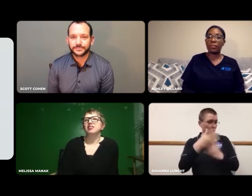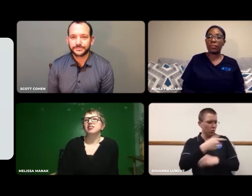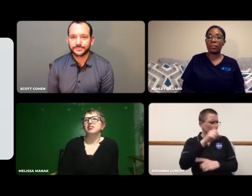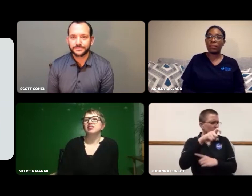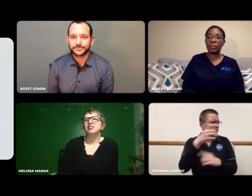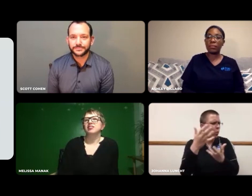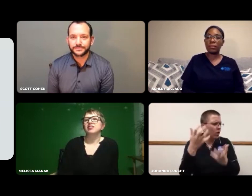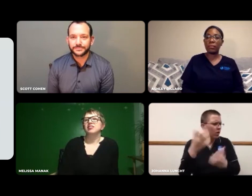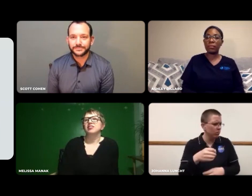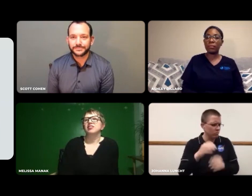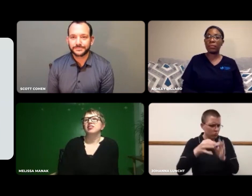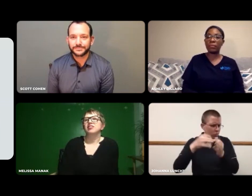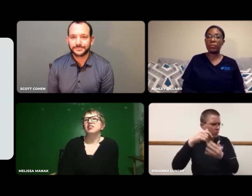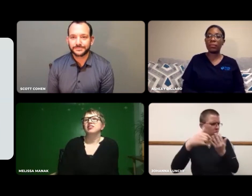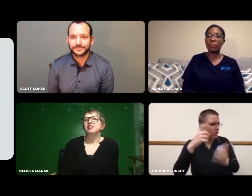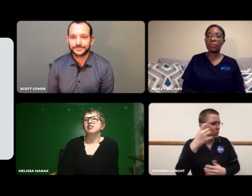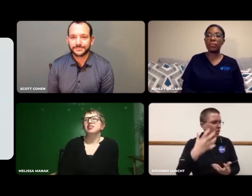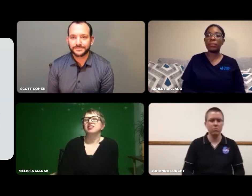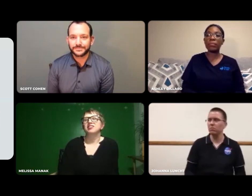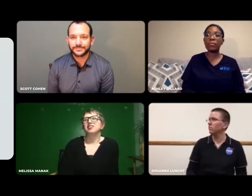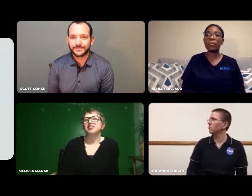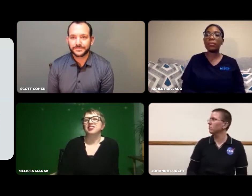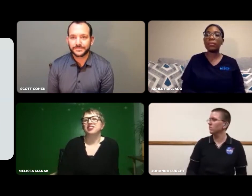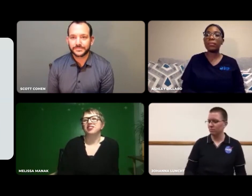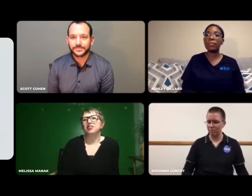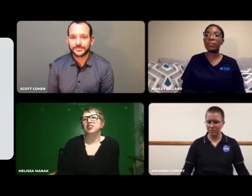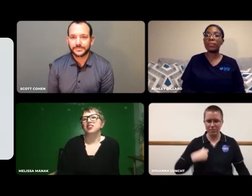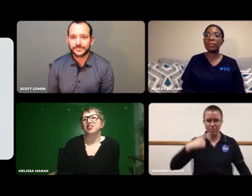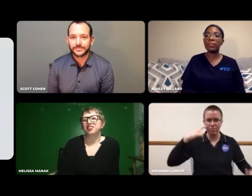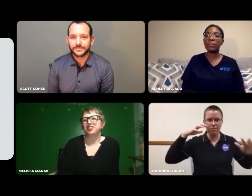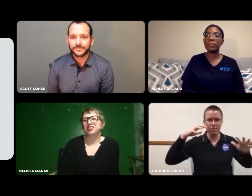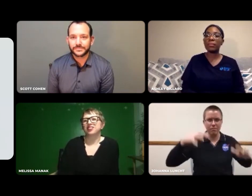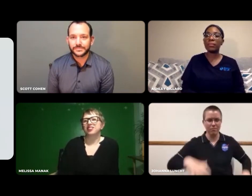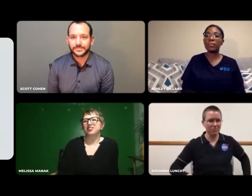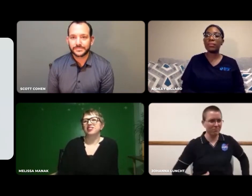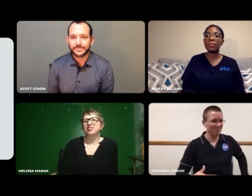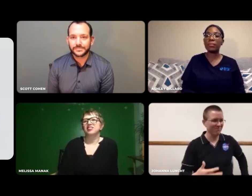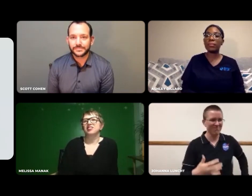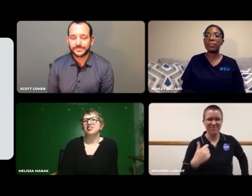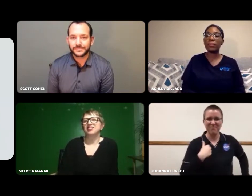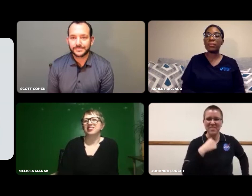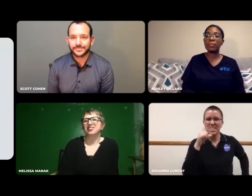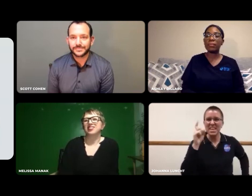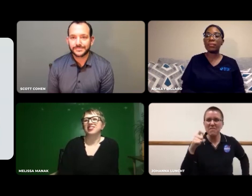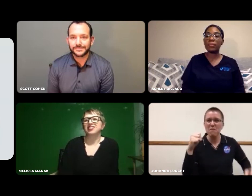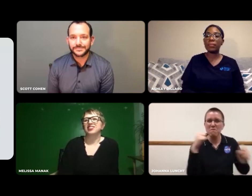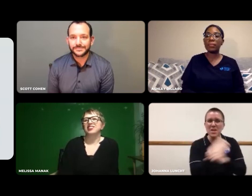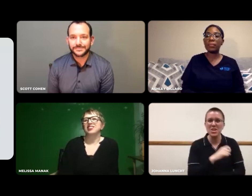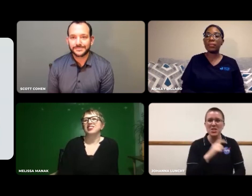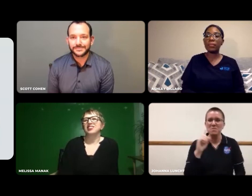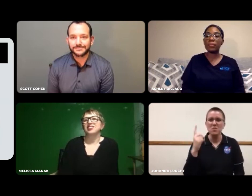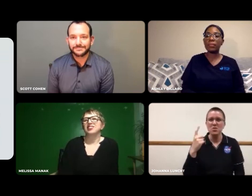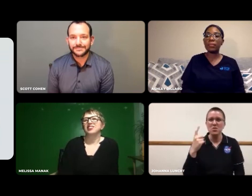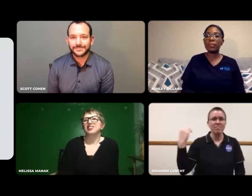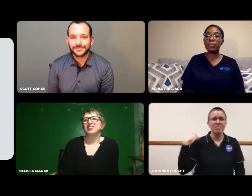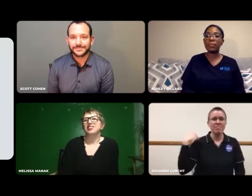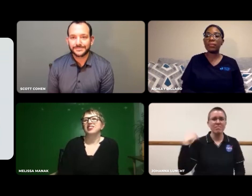They asked if I would need anything -- an interpreter? I couldn't believe it! I didn't have to ask for it, fight for it.